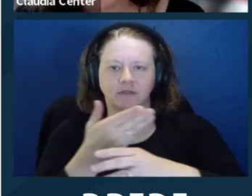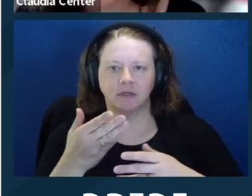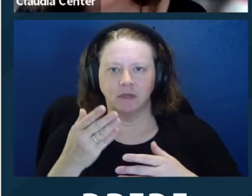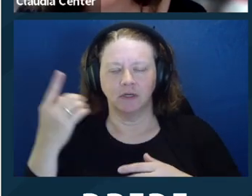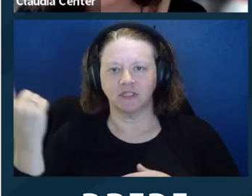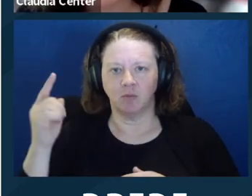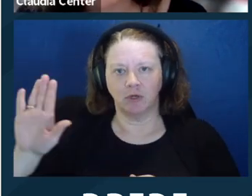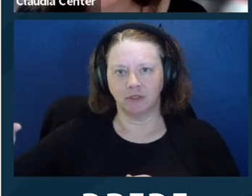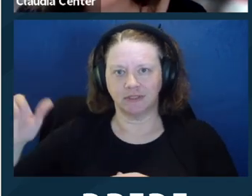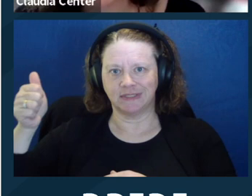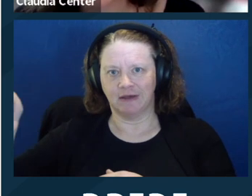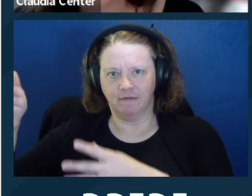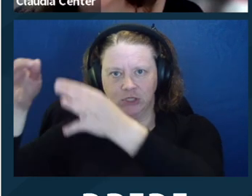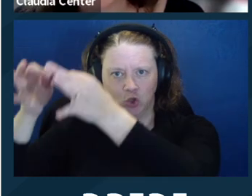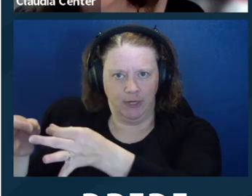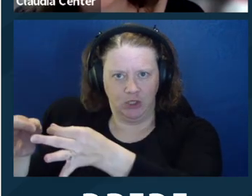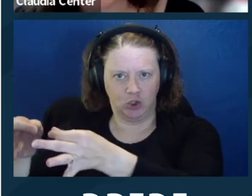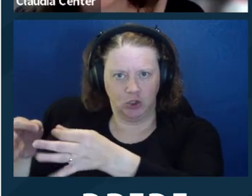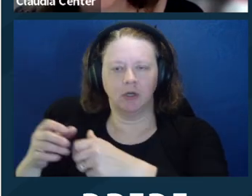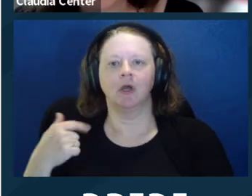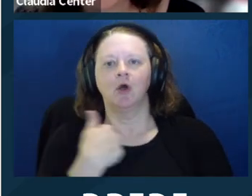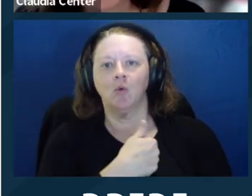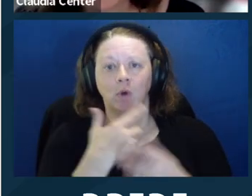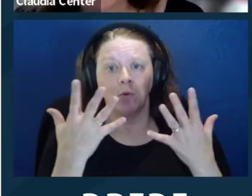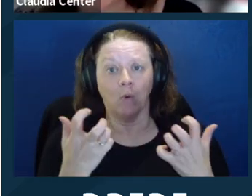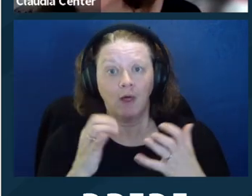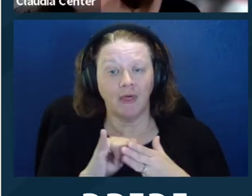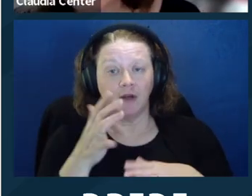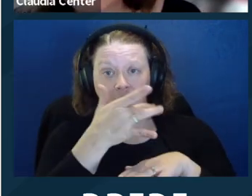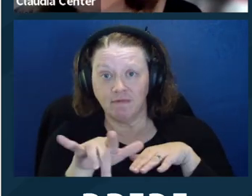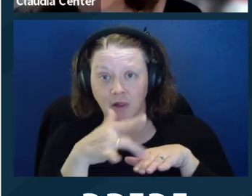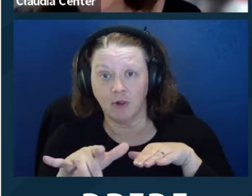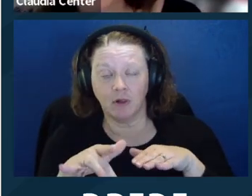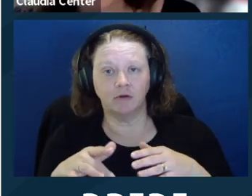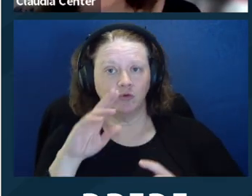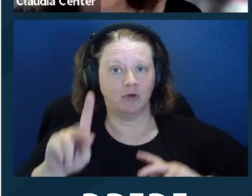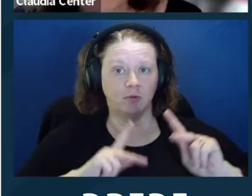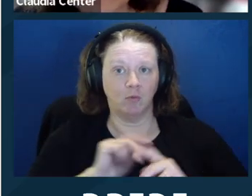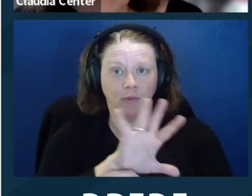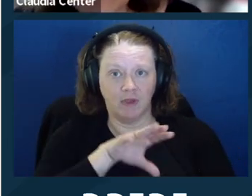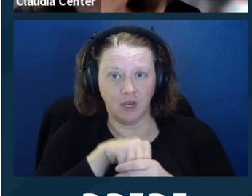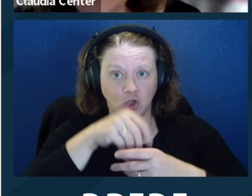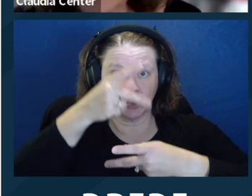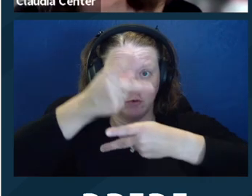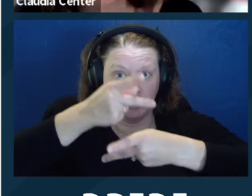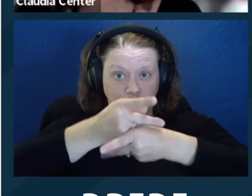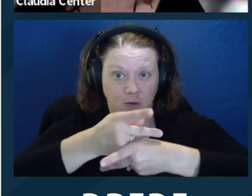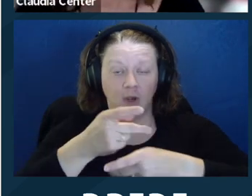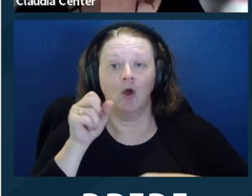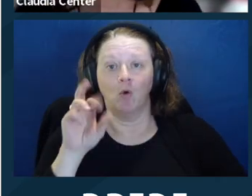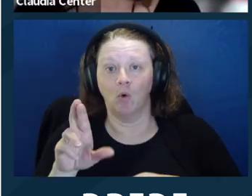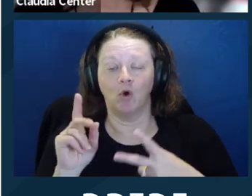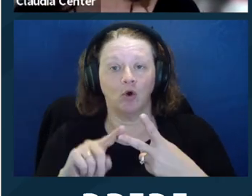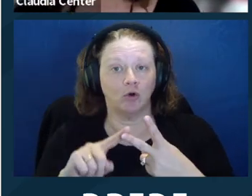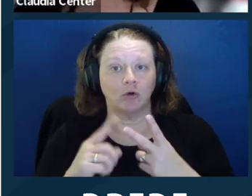idea that it is trying to enhance somebody's self determination, and we want that to be